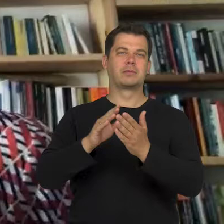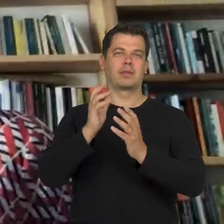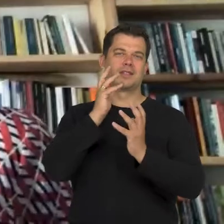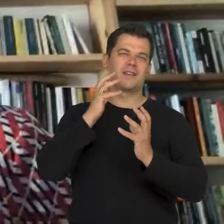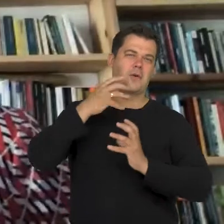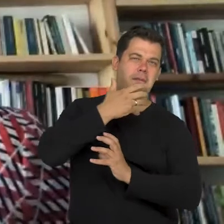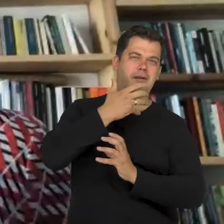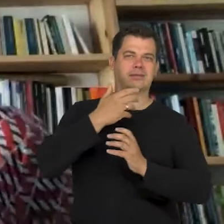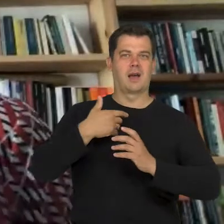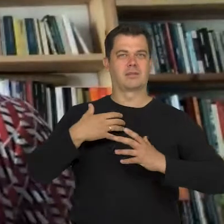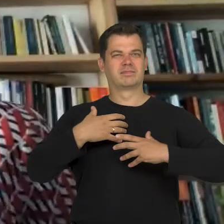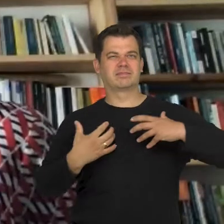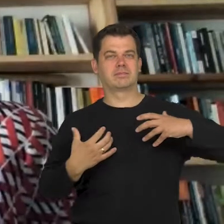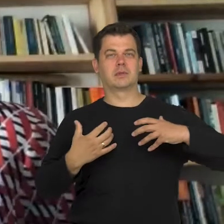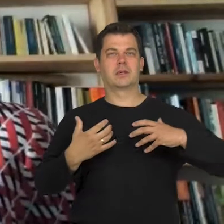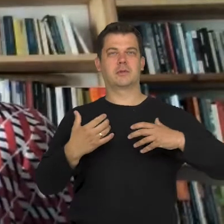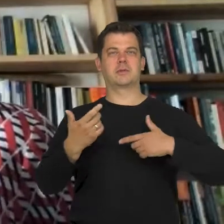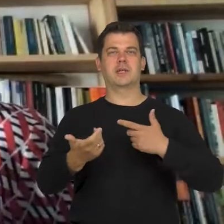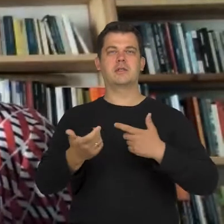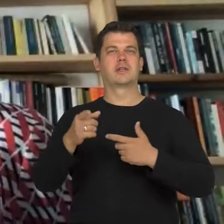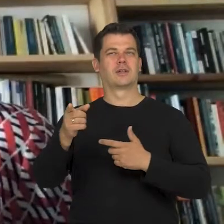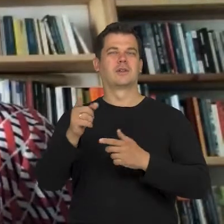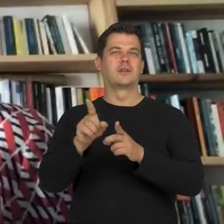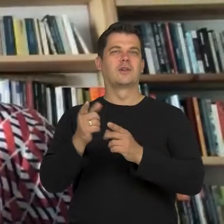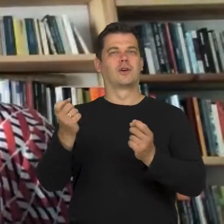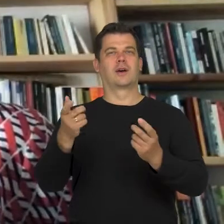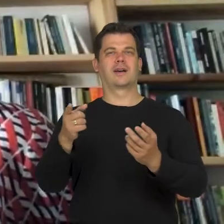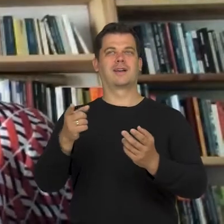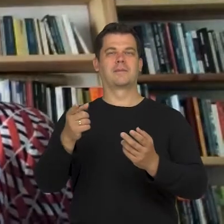Because it is an image which is seen as as one of the most unsettling because